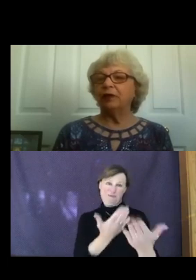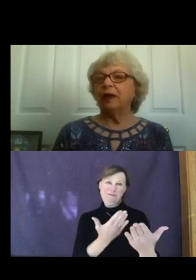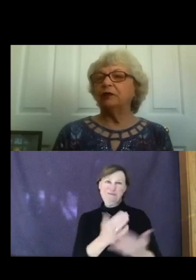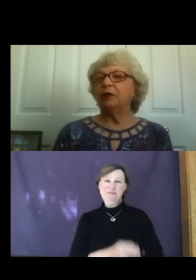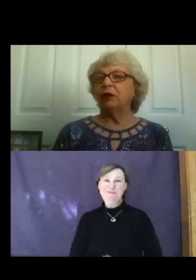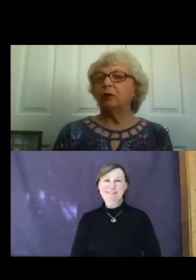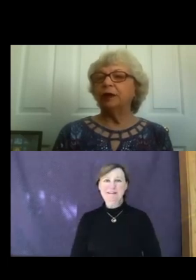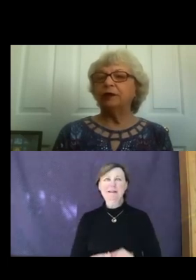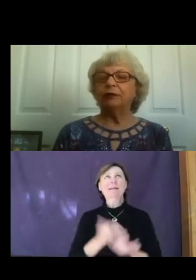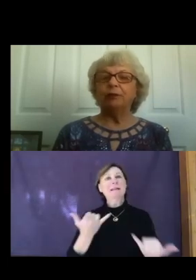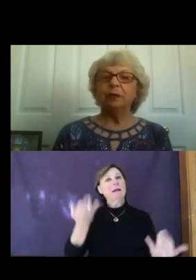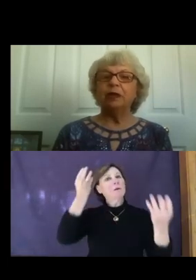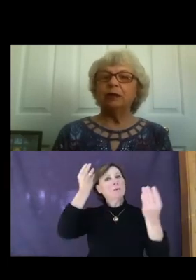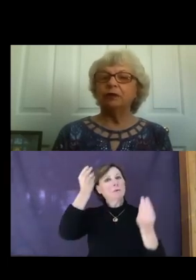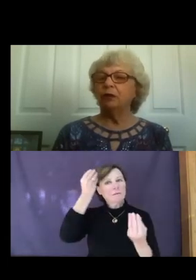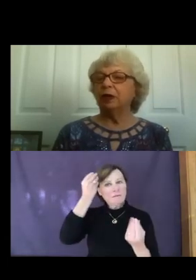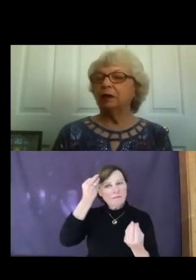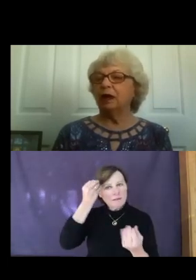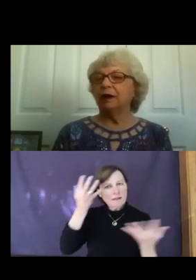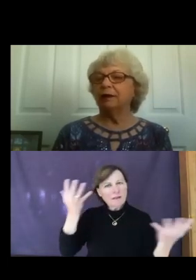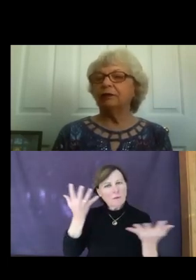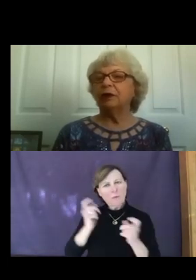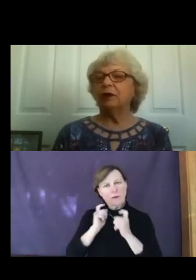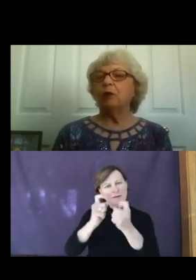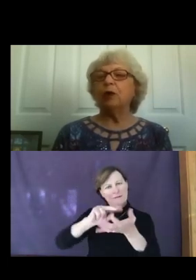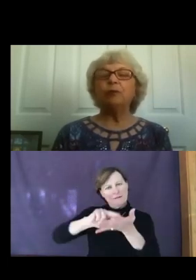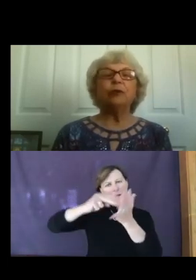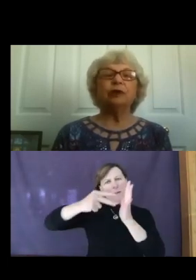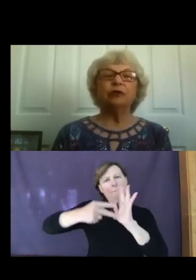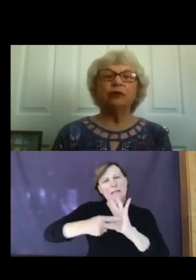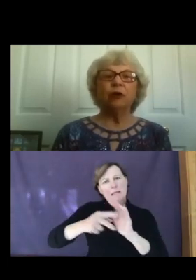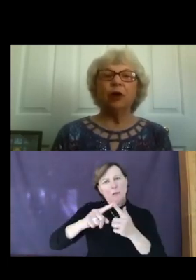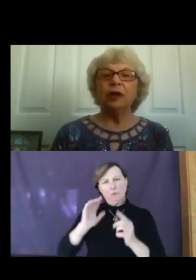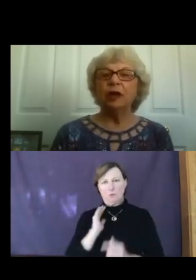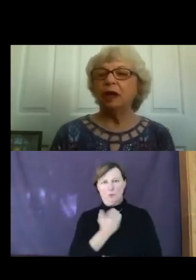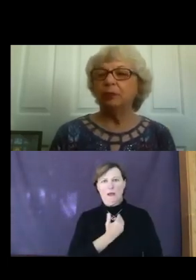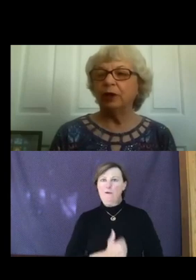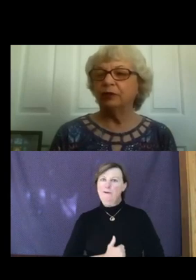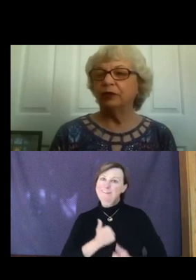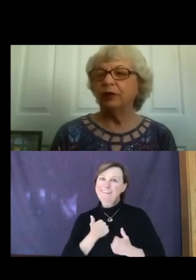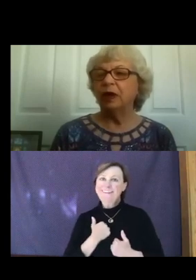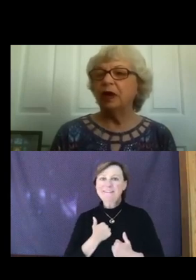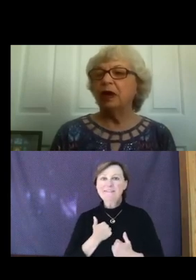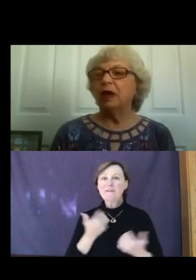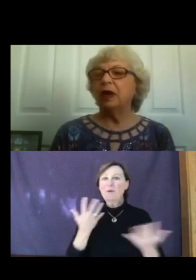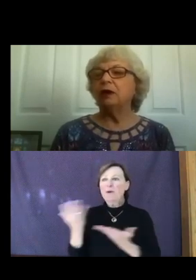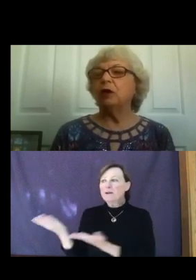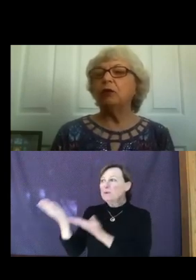on what gives meaning to our lives. What brings joy and pleasure, and hold